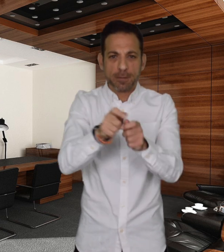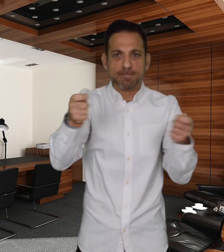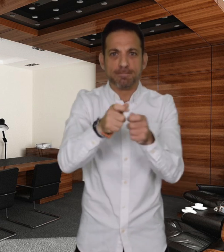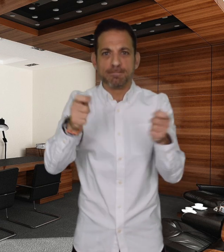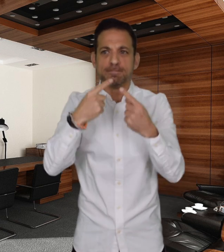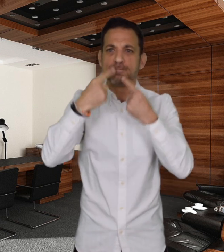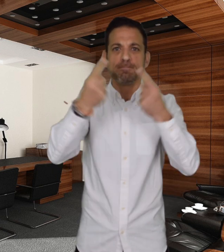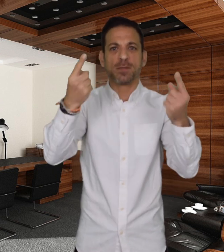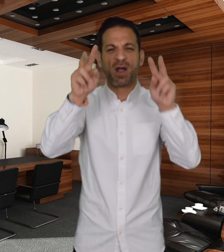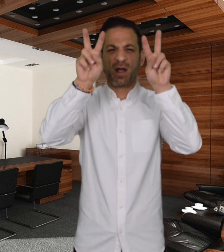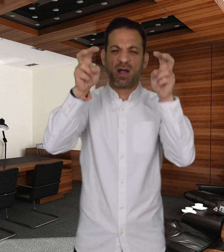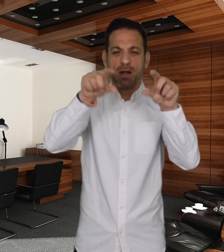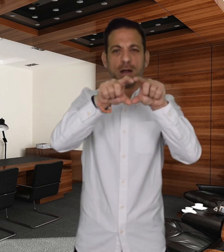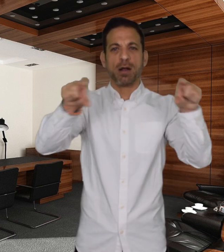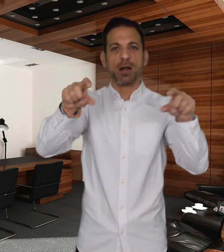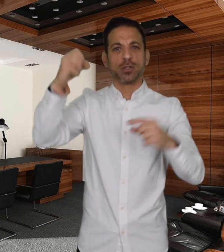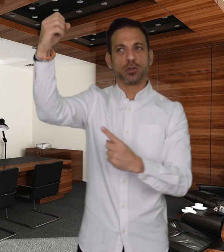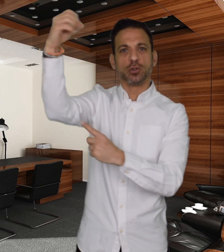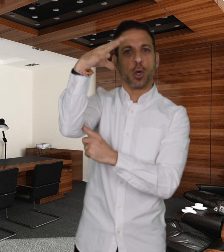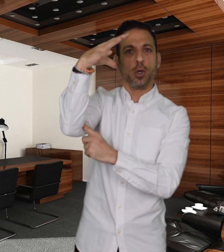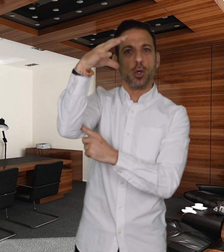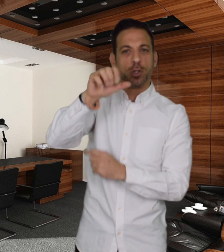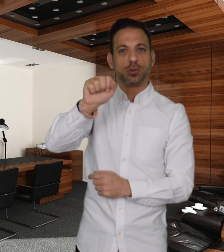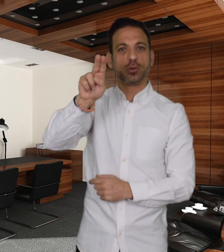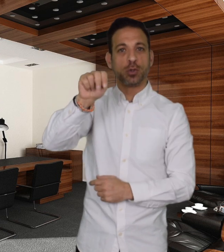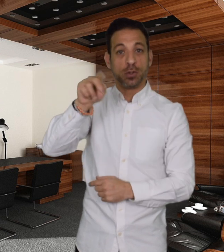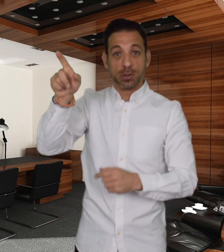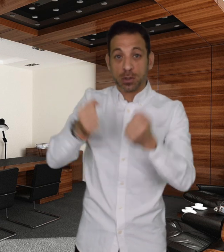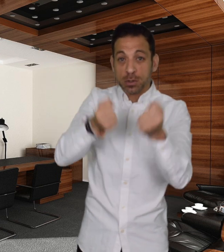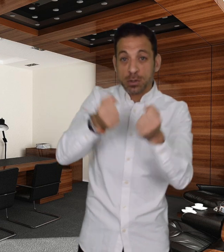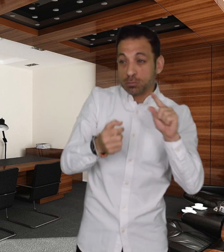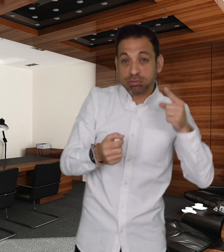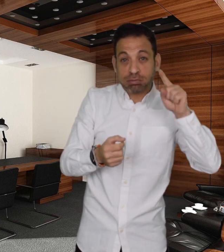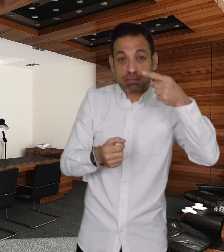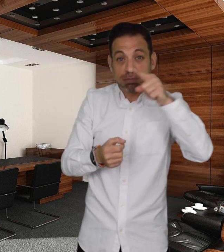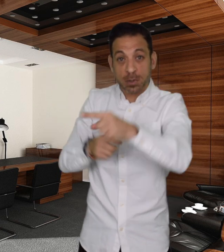drove to Kamenskoye with a Ukrainian soldier. He learned that